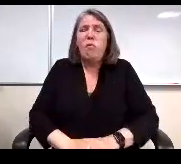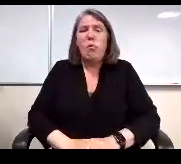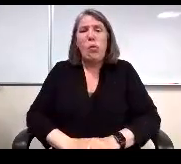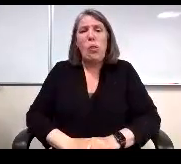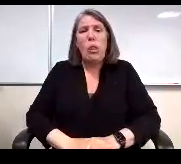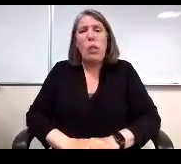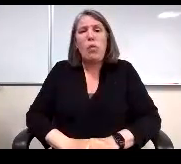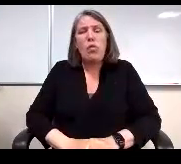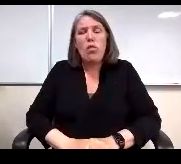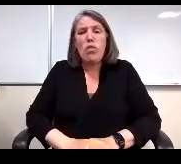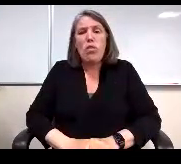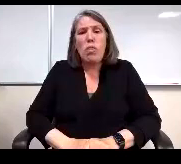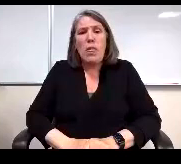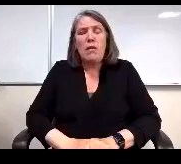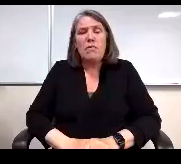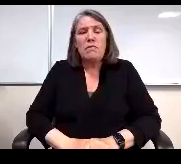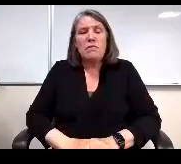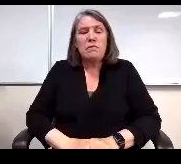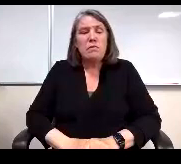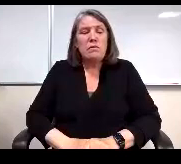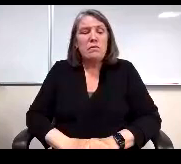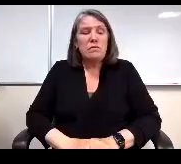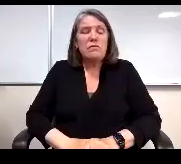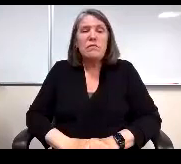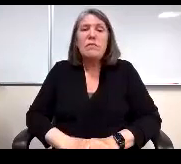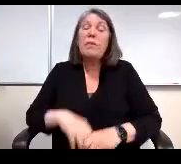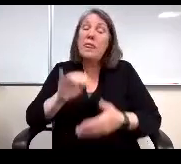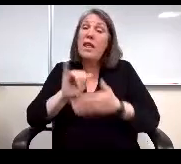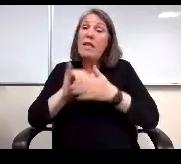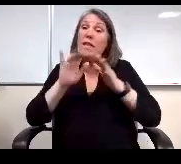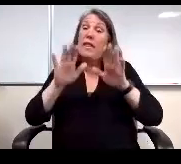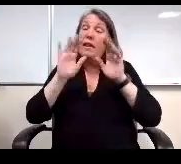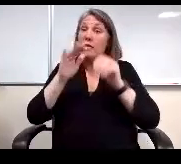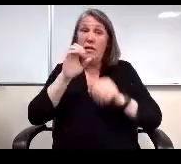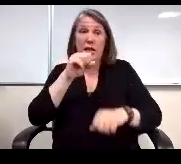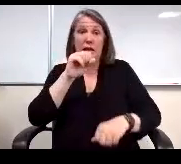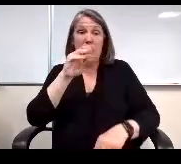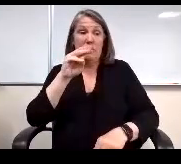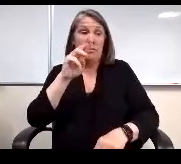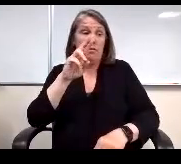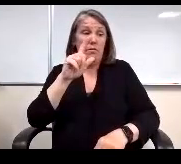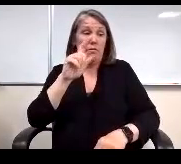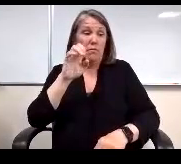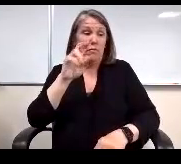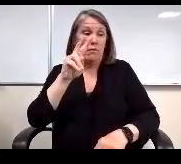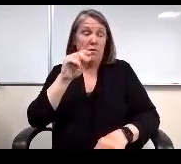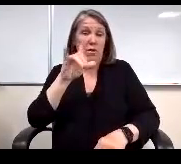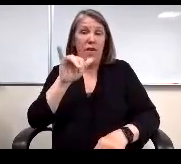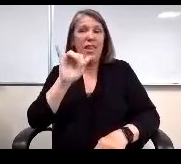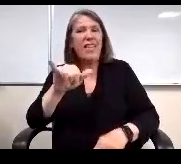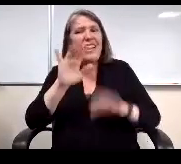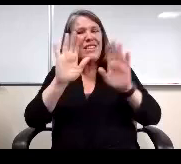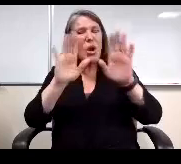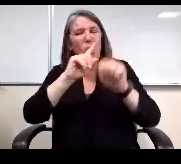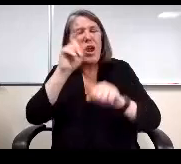Yes, Mr lavalley. That's a great question. Thank you because I think it's reasonable for us to miss.